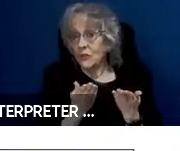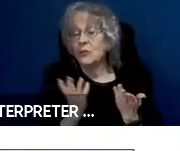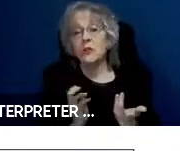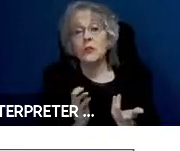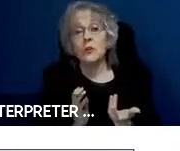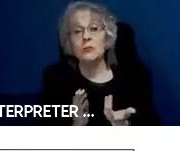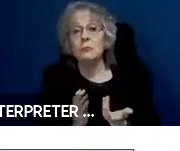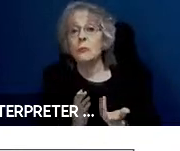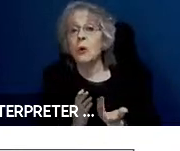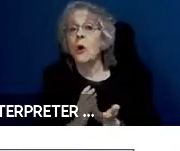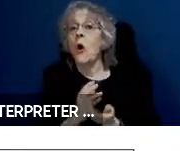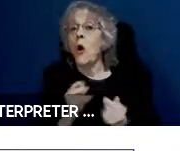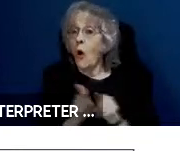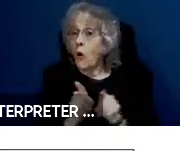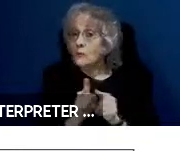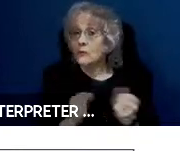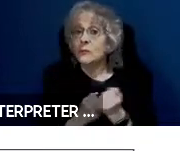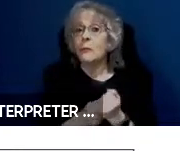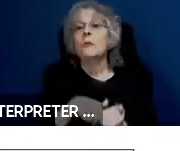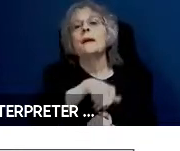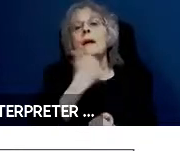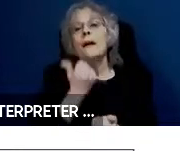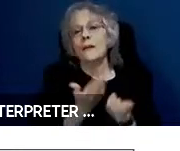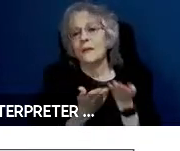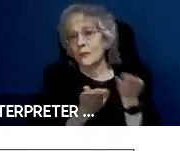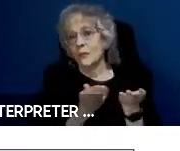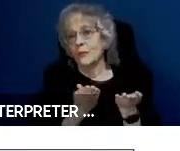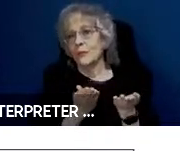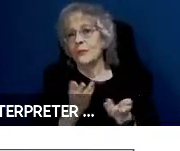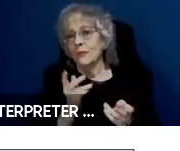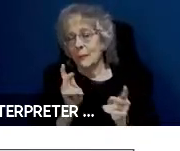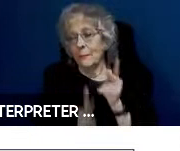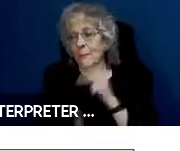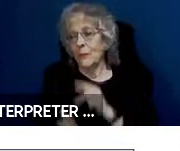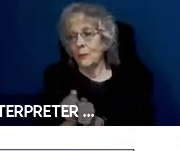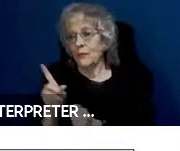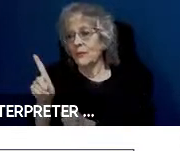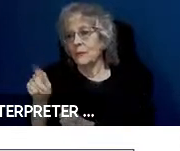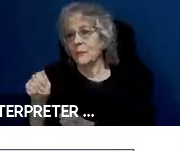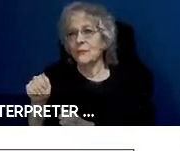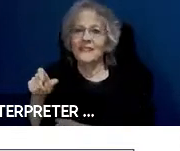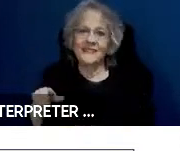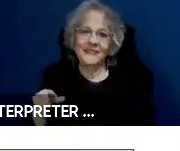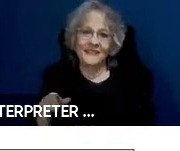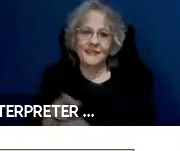and support the other services that people with disabilities would need. Next slide, please.